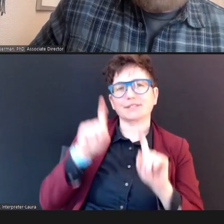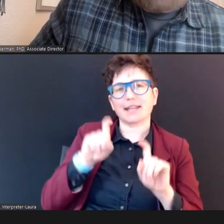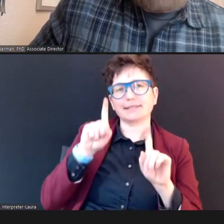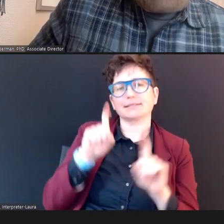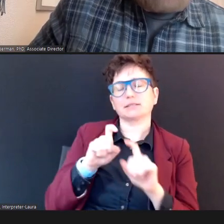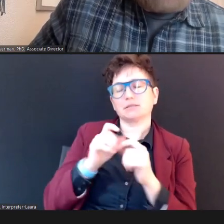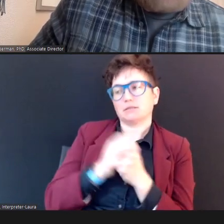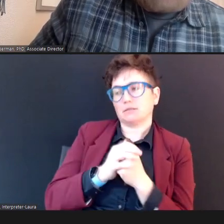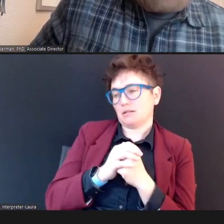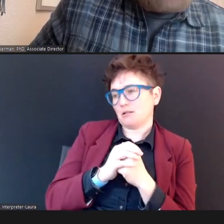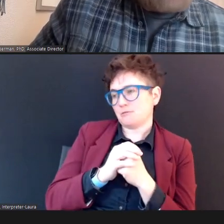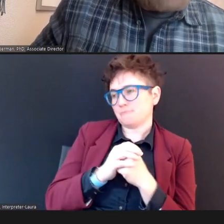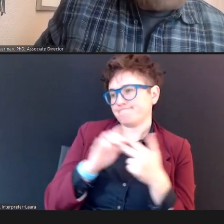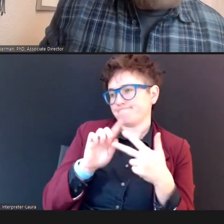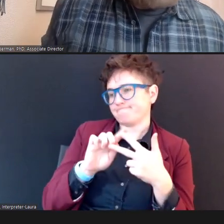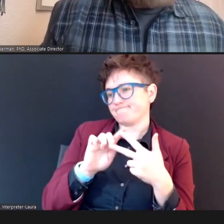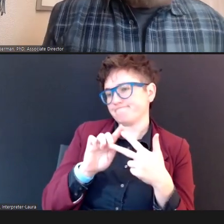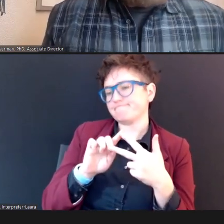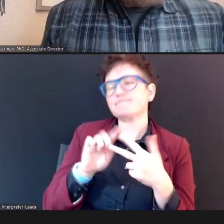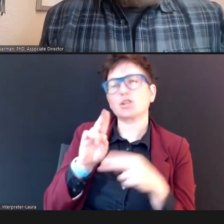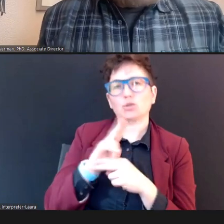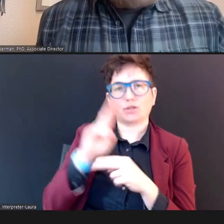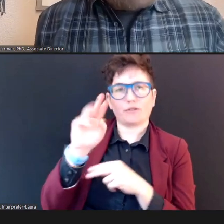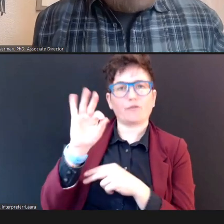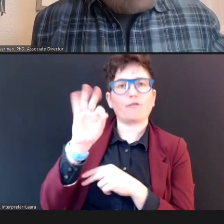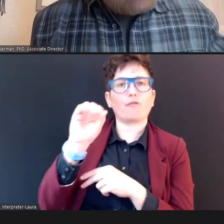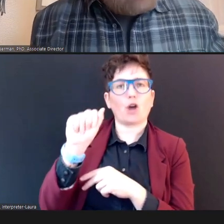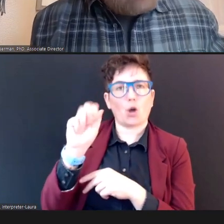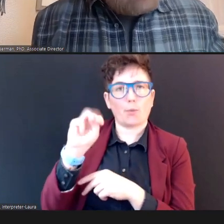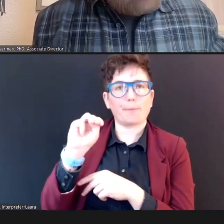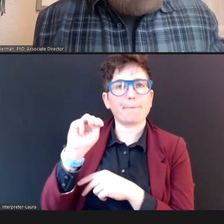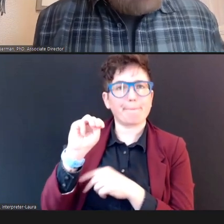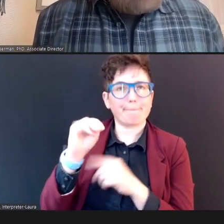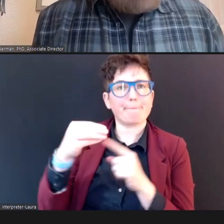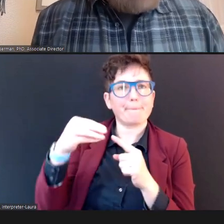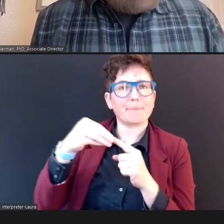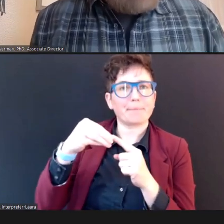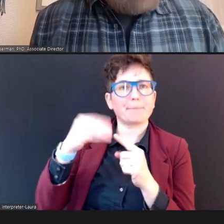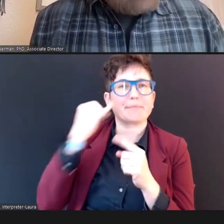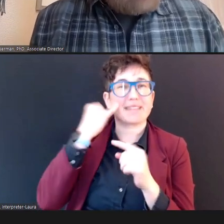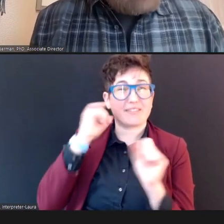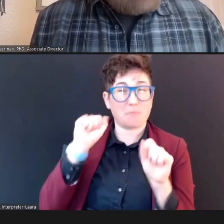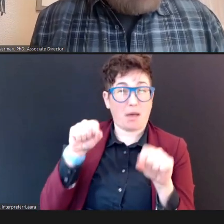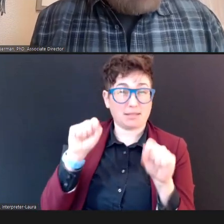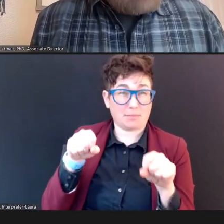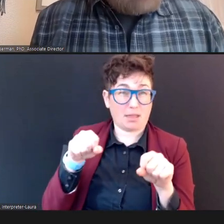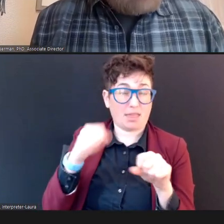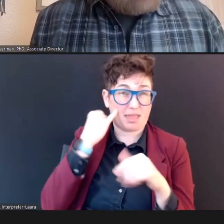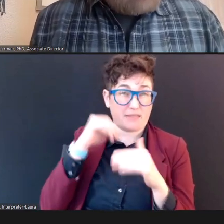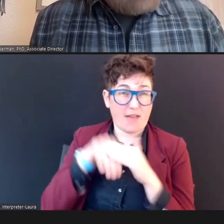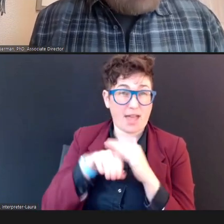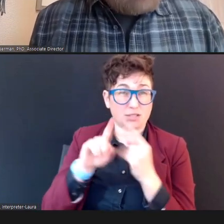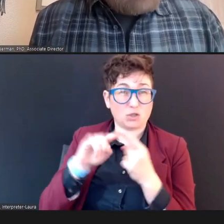Second: Use a foam tip, if you ask -- if it's possible, you have access to foam tips for your particular brand of equipment.